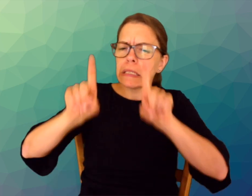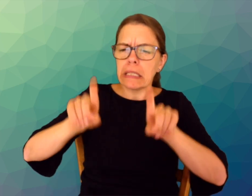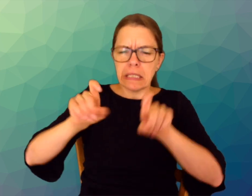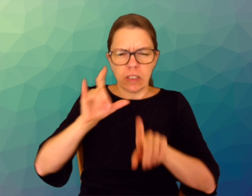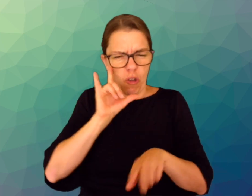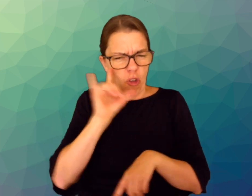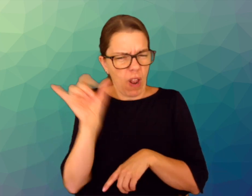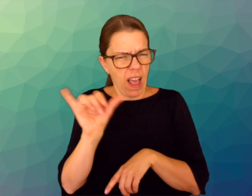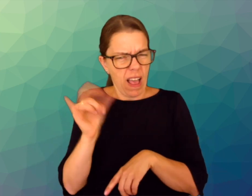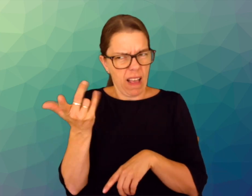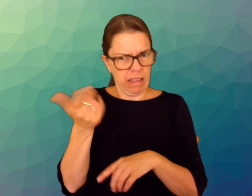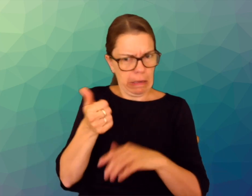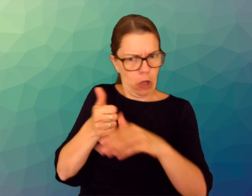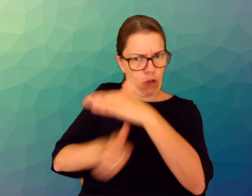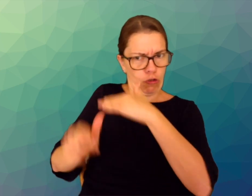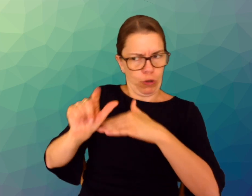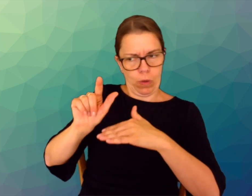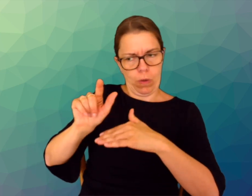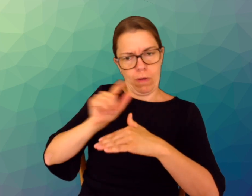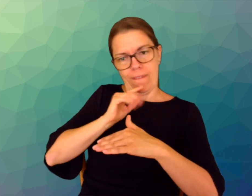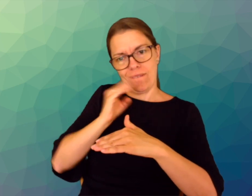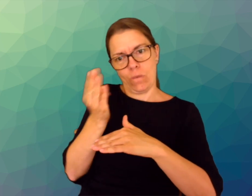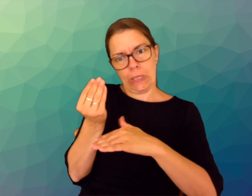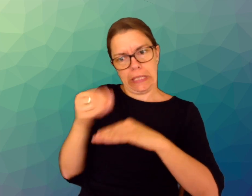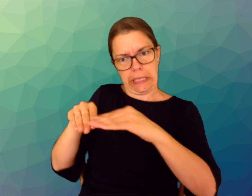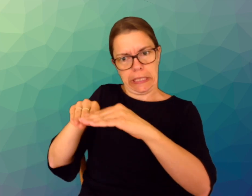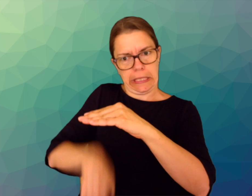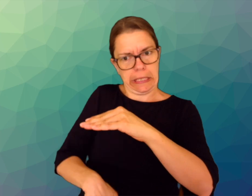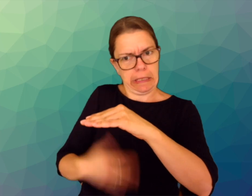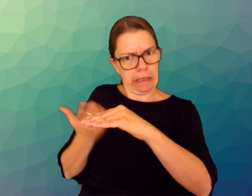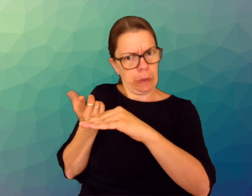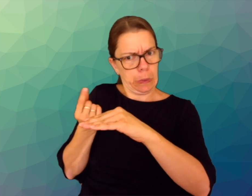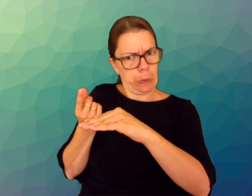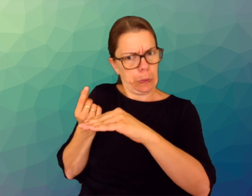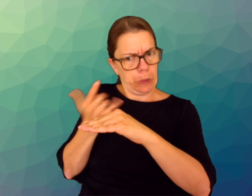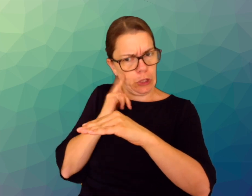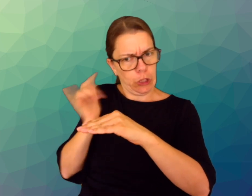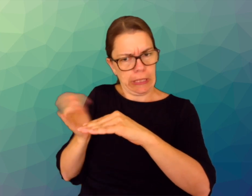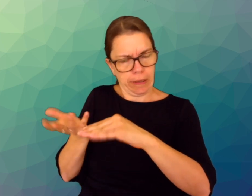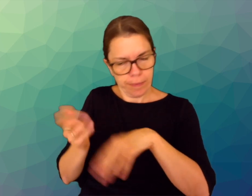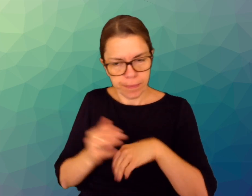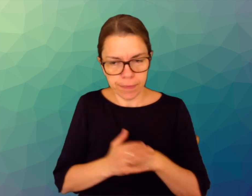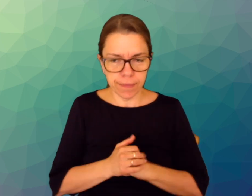What does testing look like if I’m under 14?